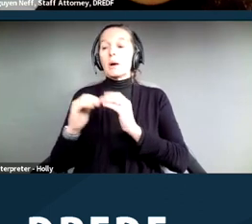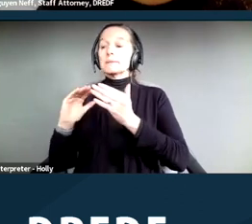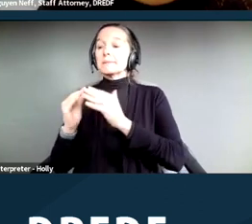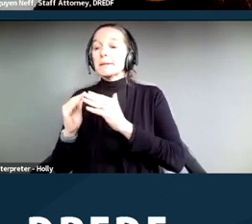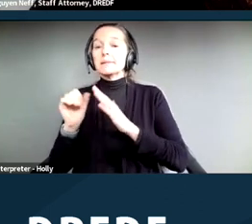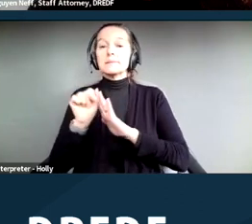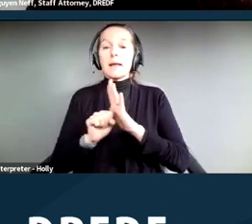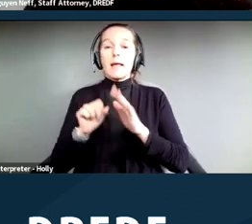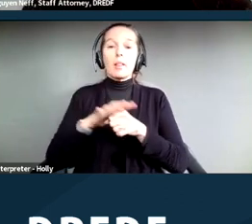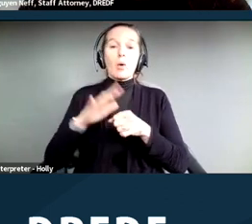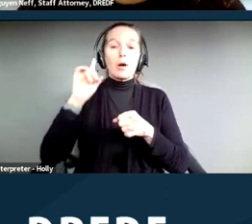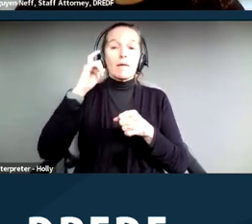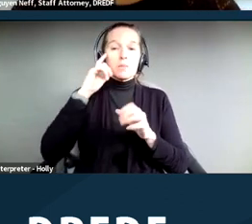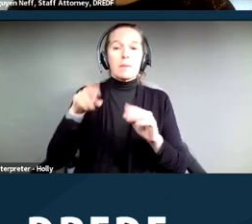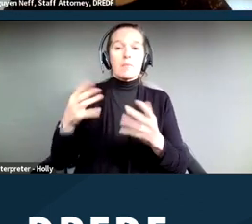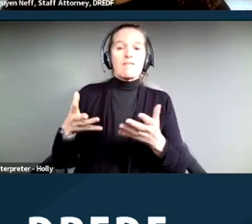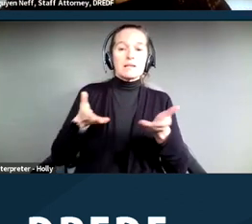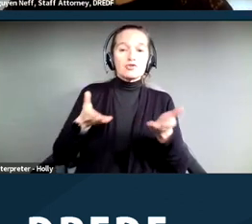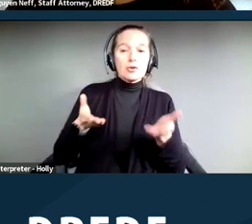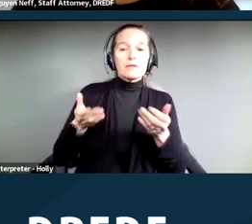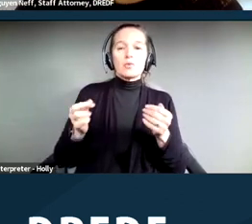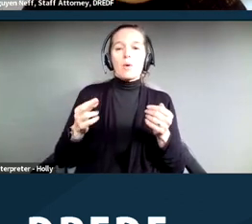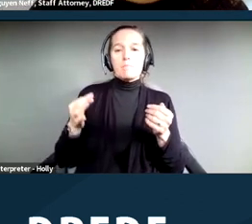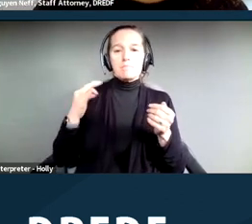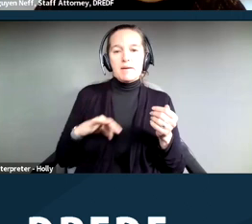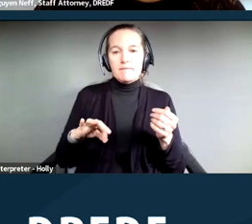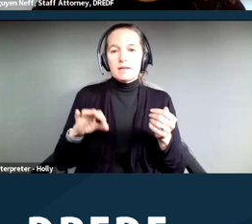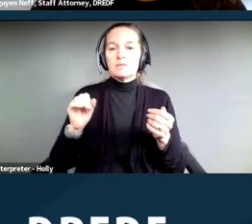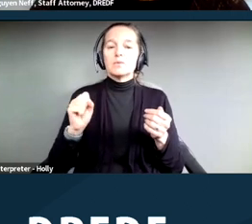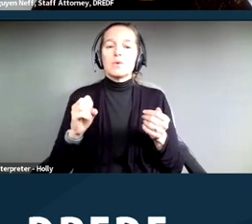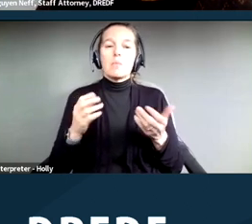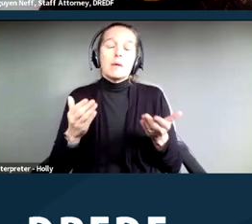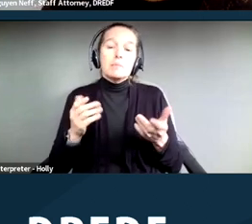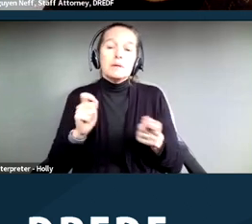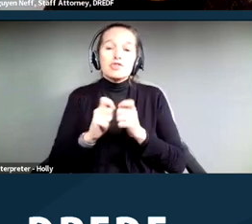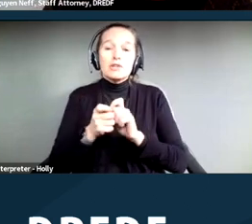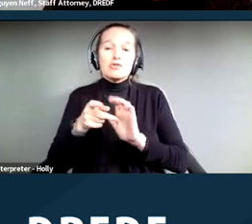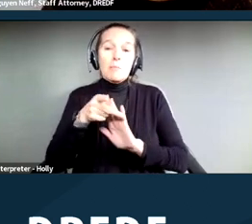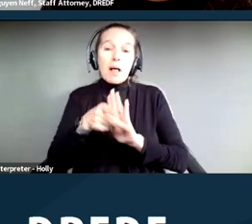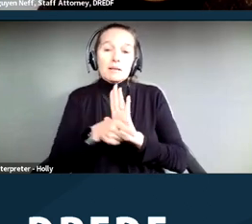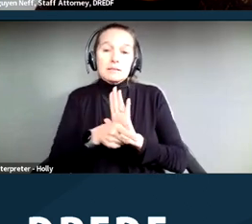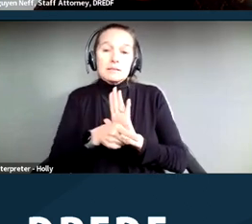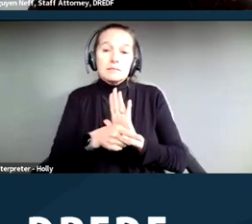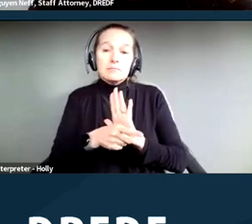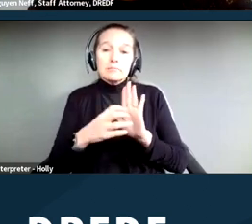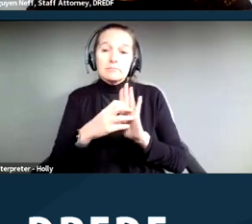providing a services or benefit. So this could be a change in a policy that makes it easier for